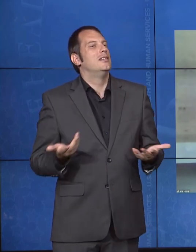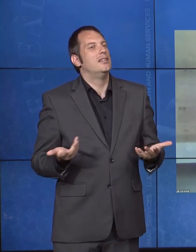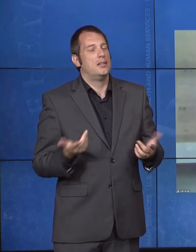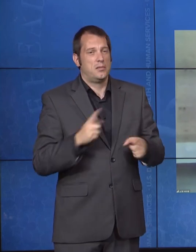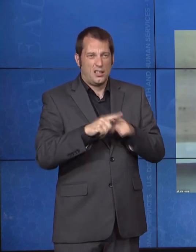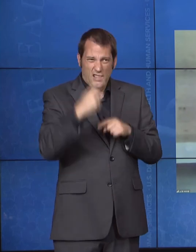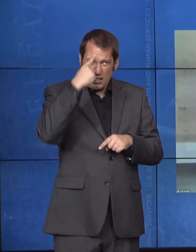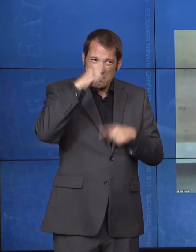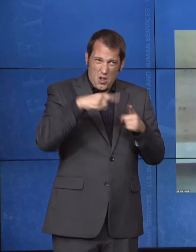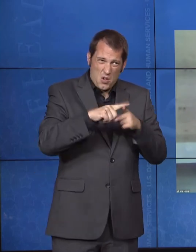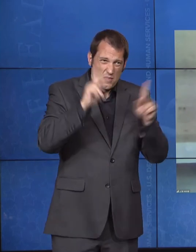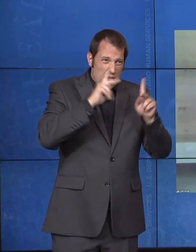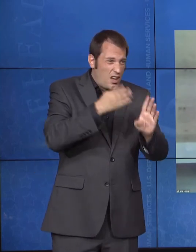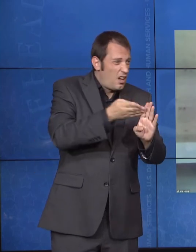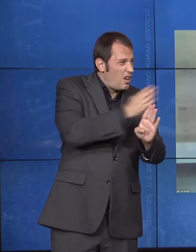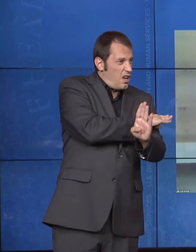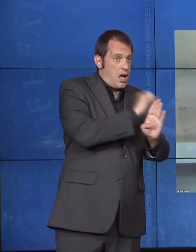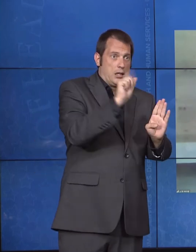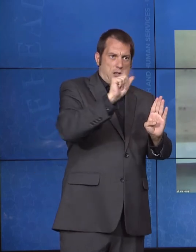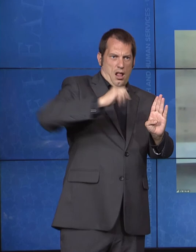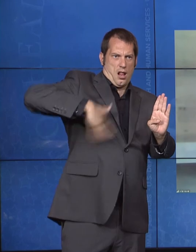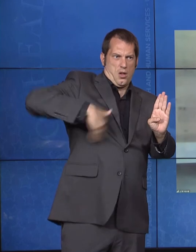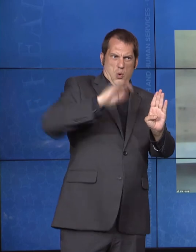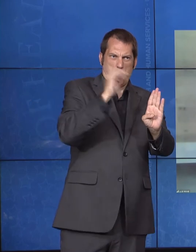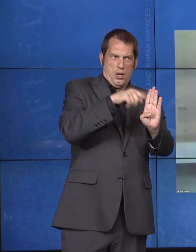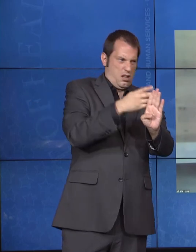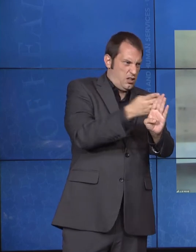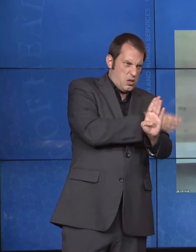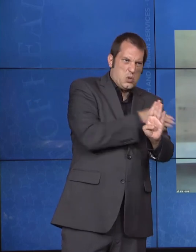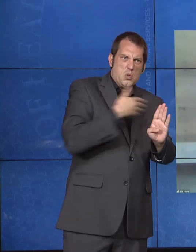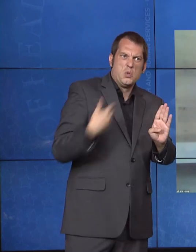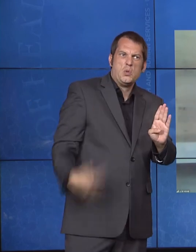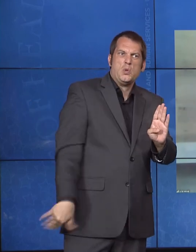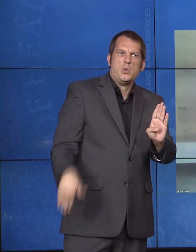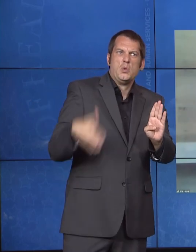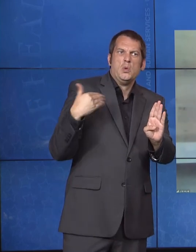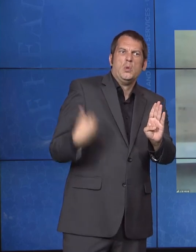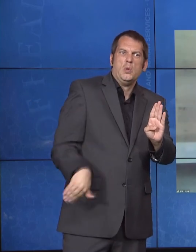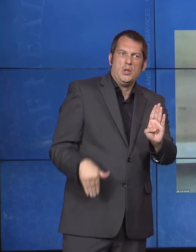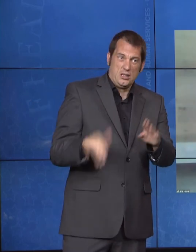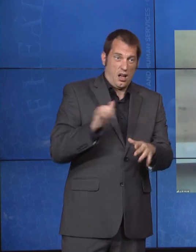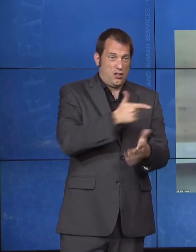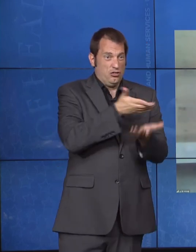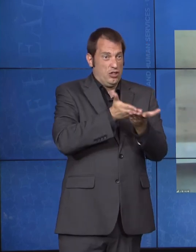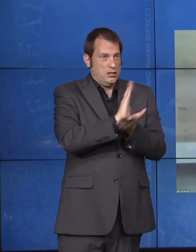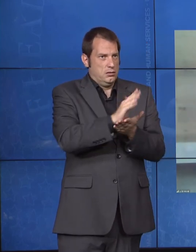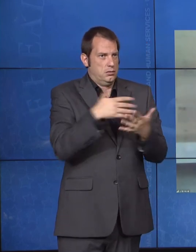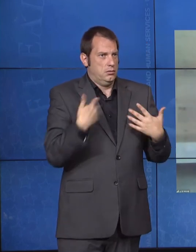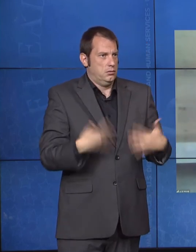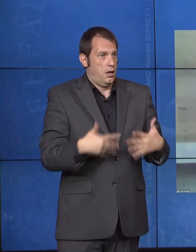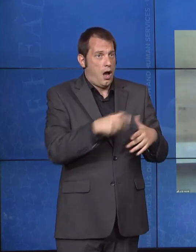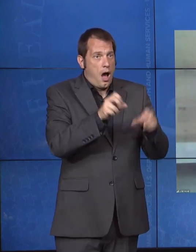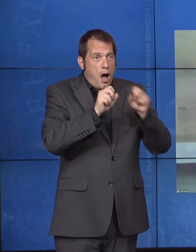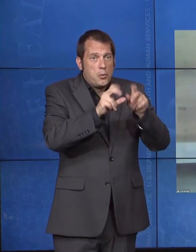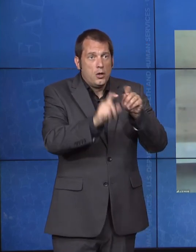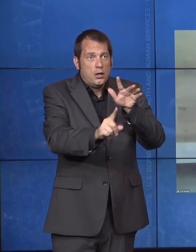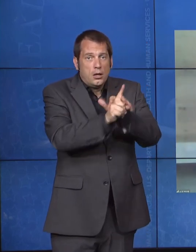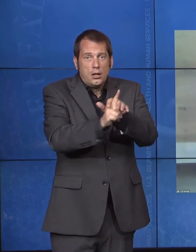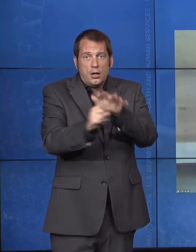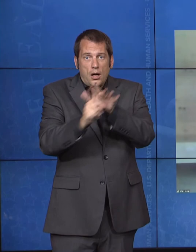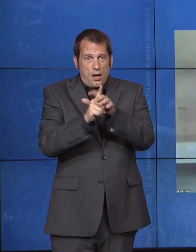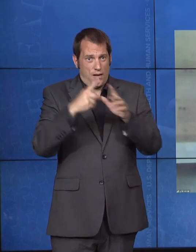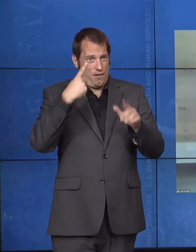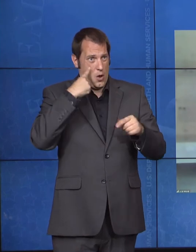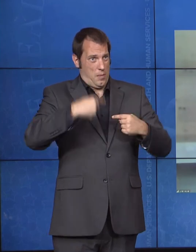And these rights, these opportunities have been available to me because those early generations